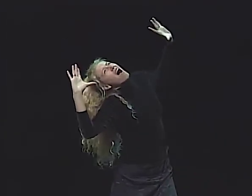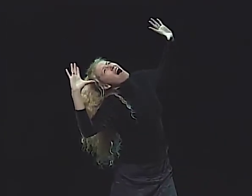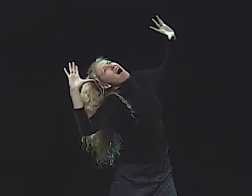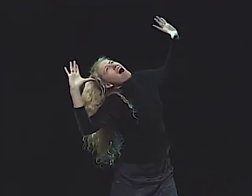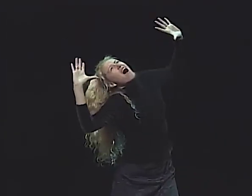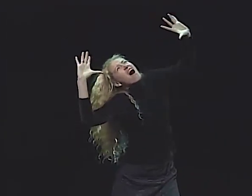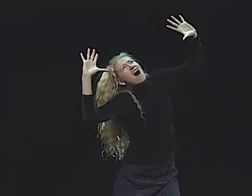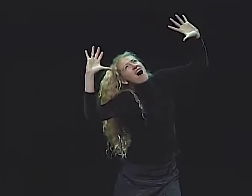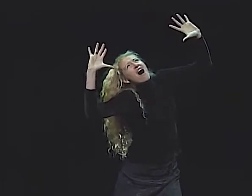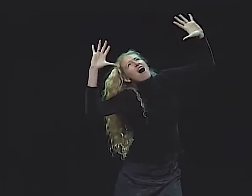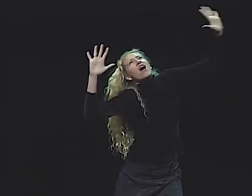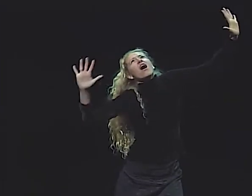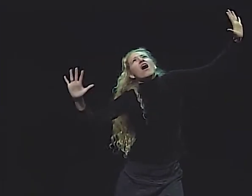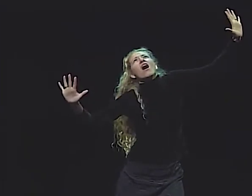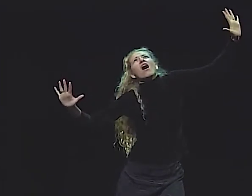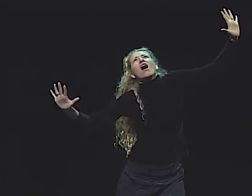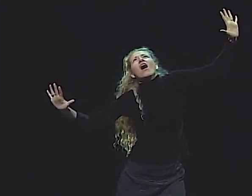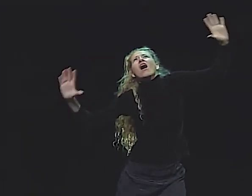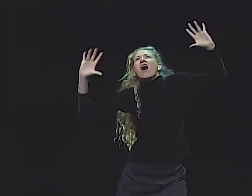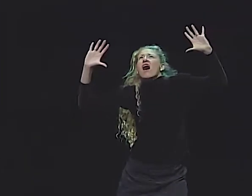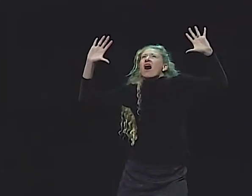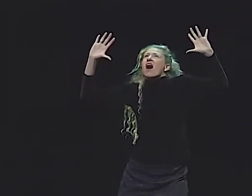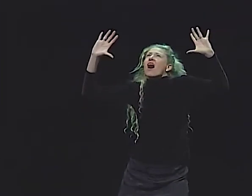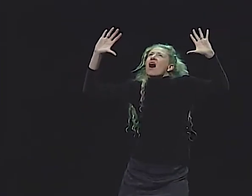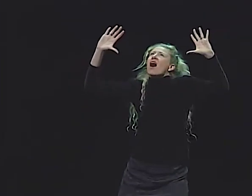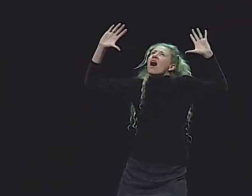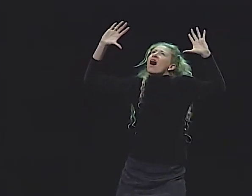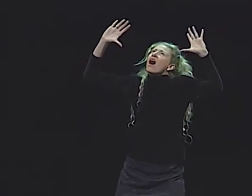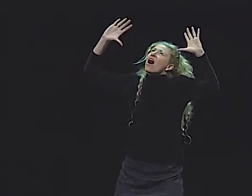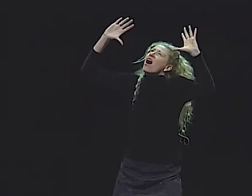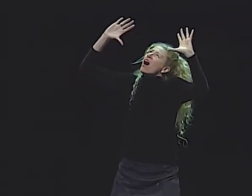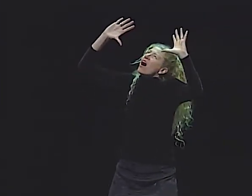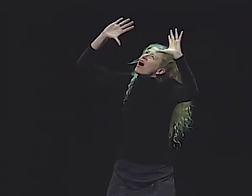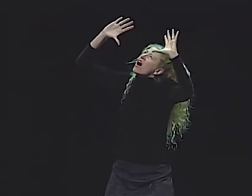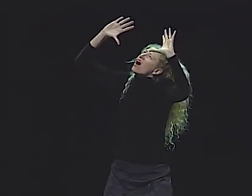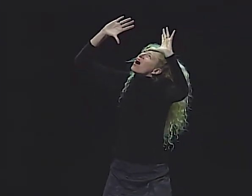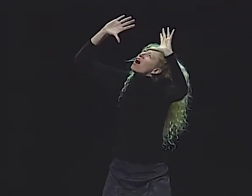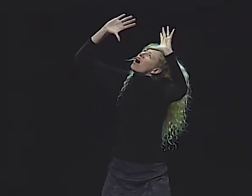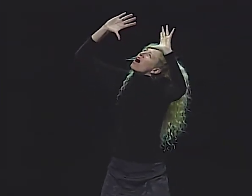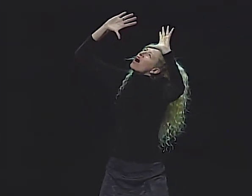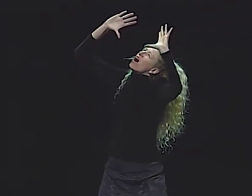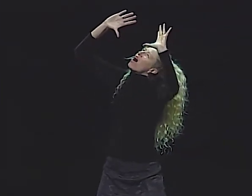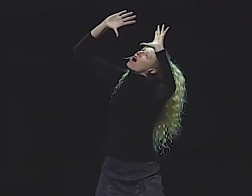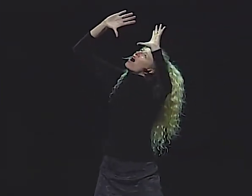AND THEN AS HE DID THIS, IT'S AS IF THIS DEAD GIRL